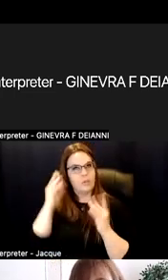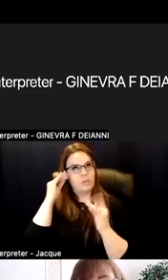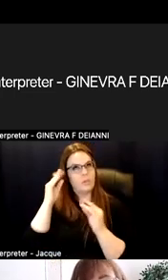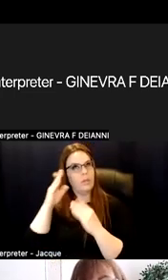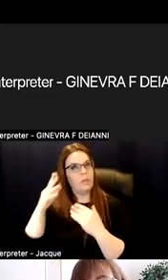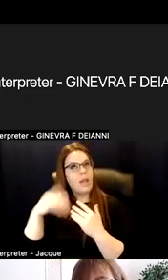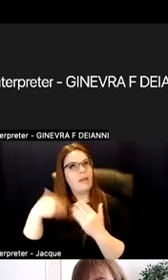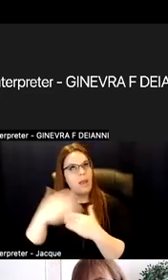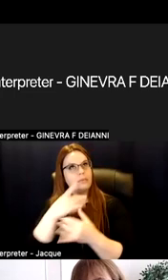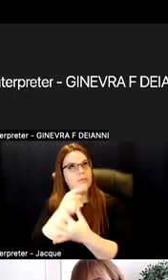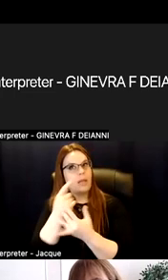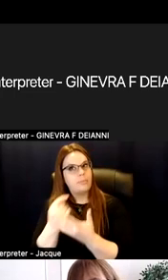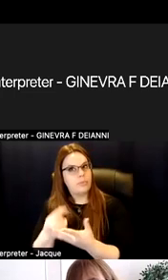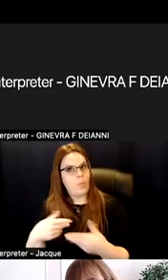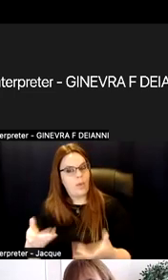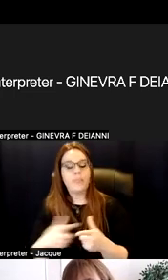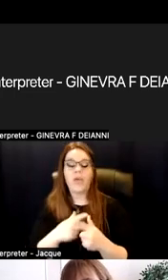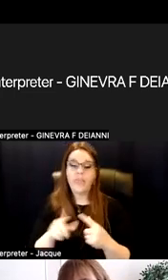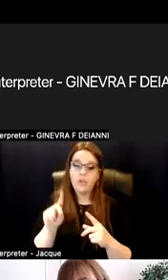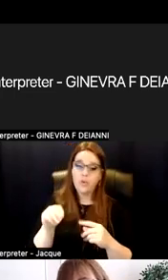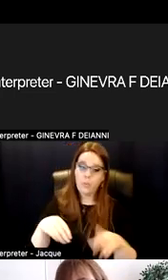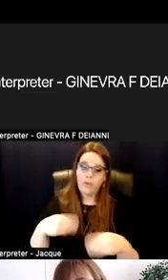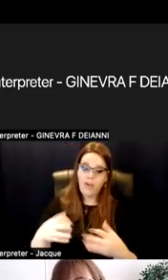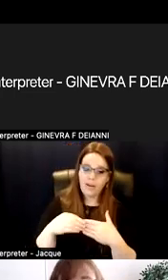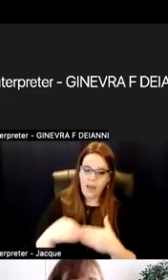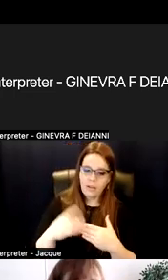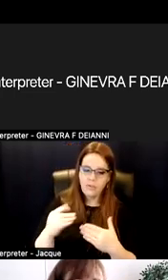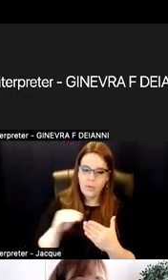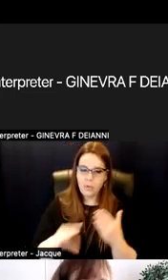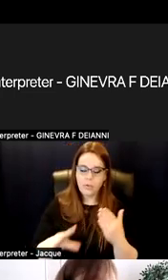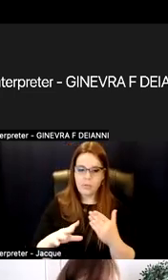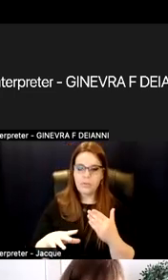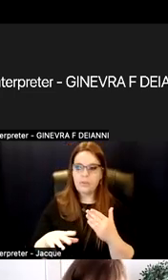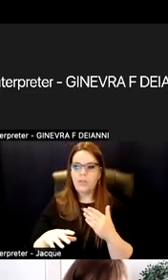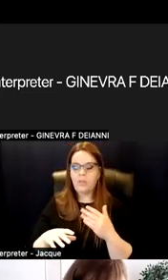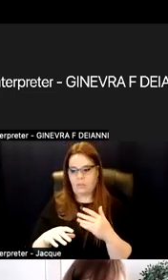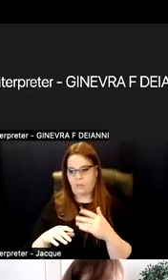And then do you provide guidance for students regarding next steps in their learning based on their self-assessment?